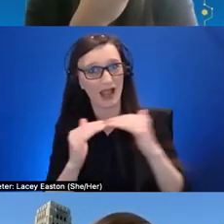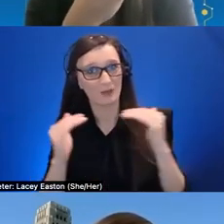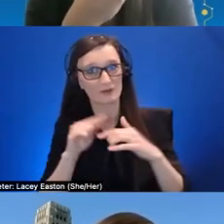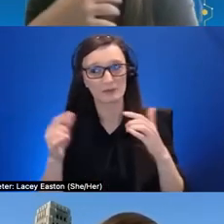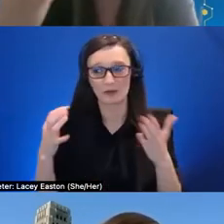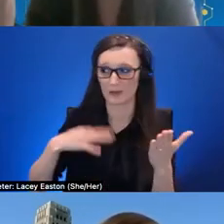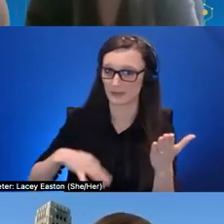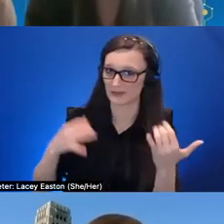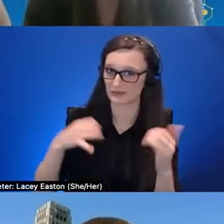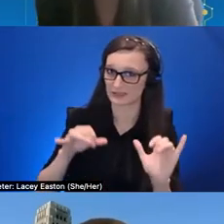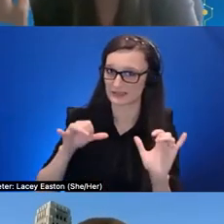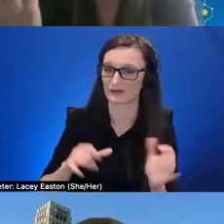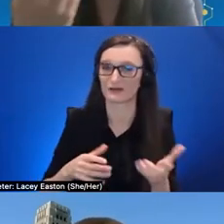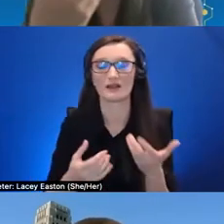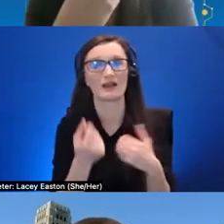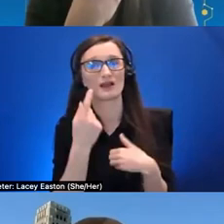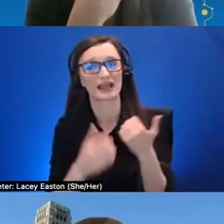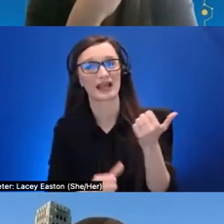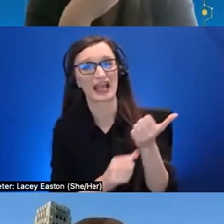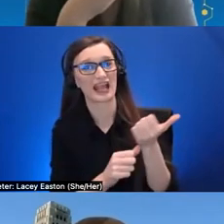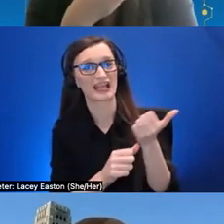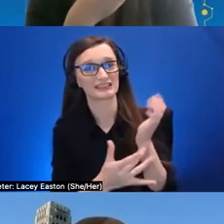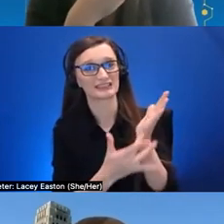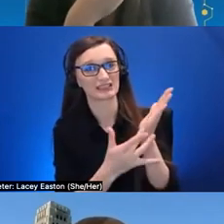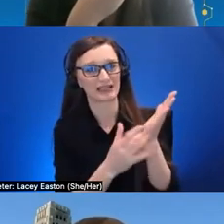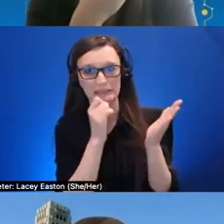just don't have the assistive technology ourselves so thinking about user testing